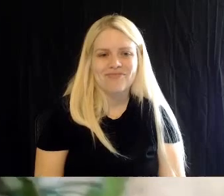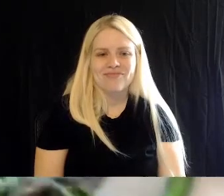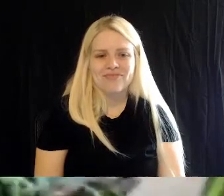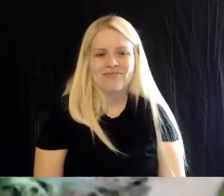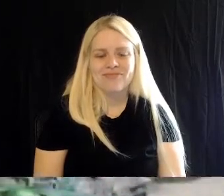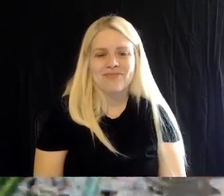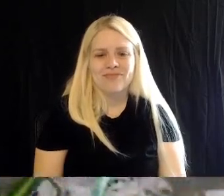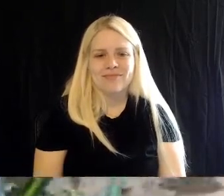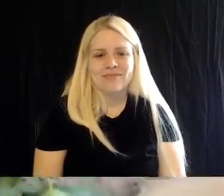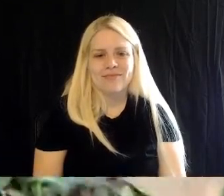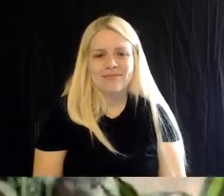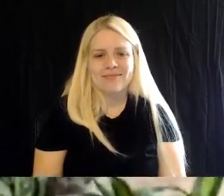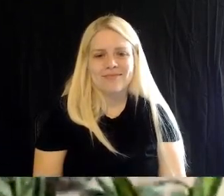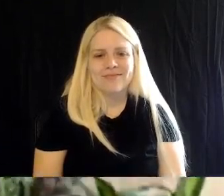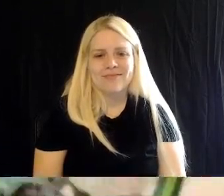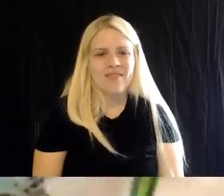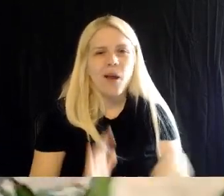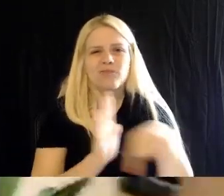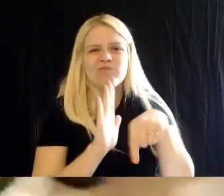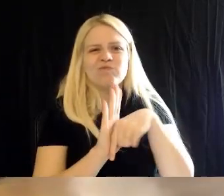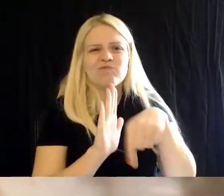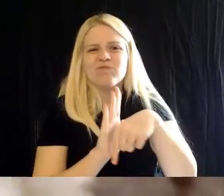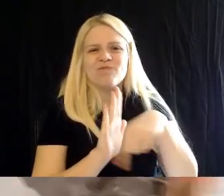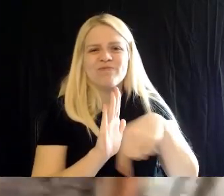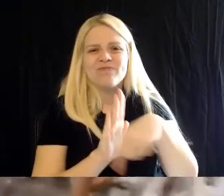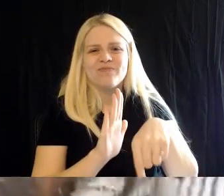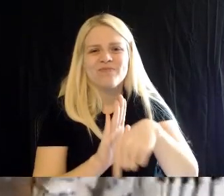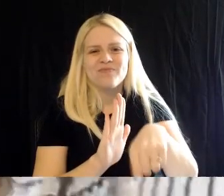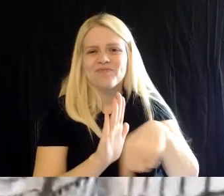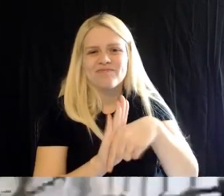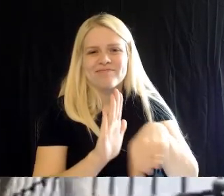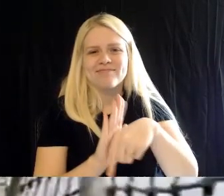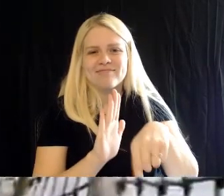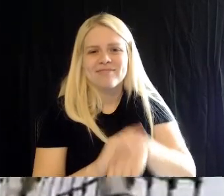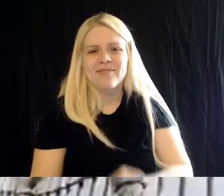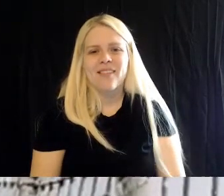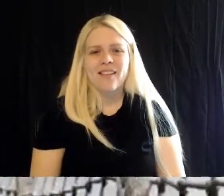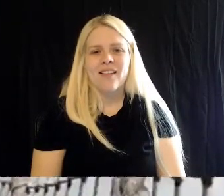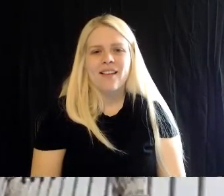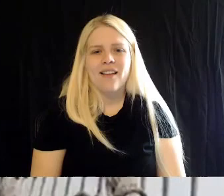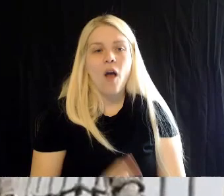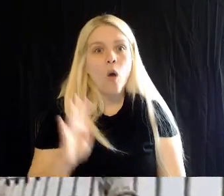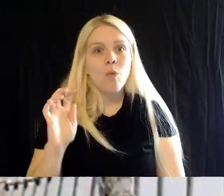Brad: Okay, there she goes. Hey guys! Brad: Oh, look at them come.